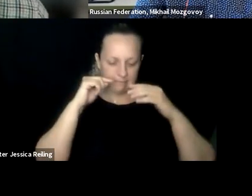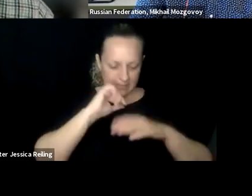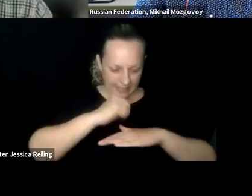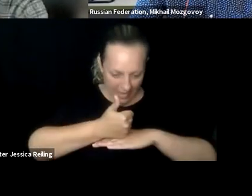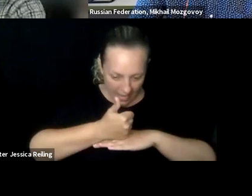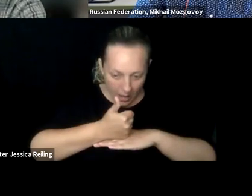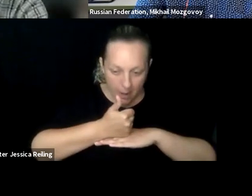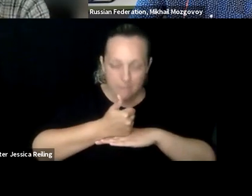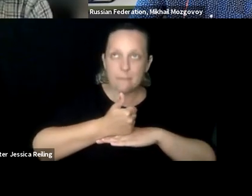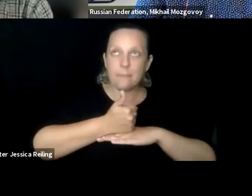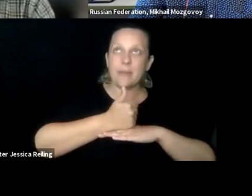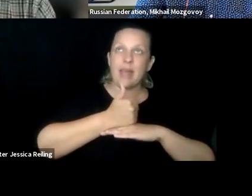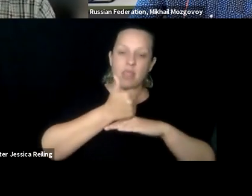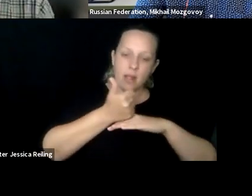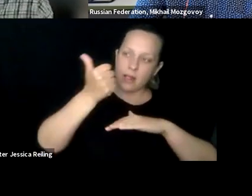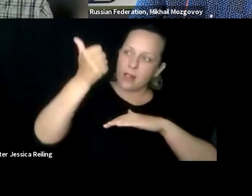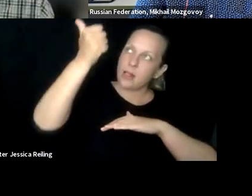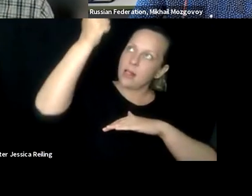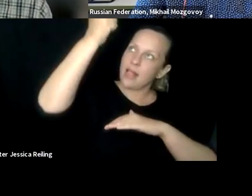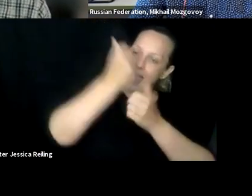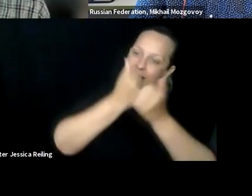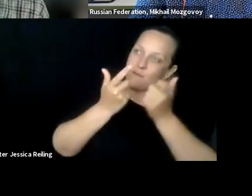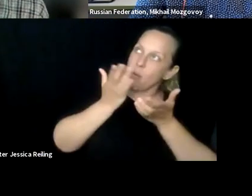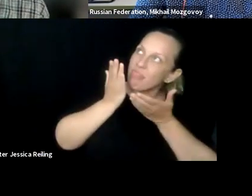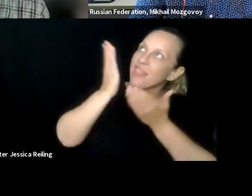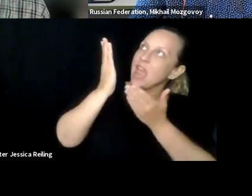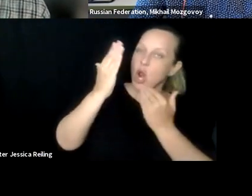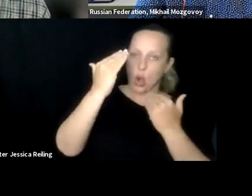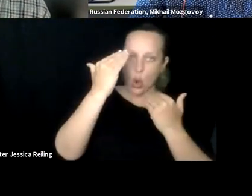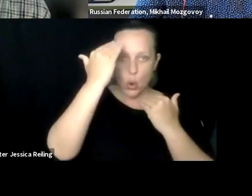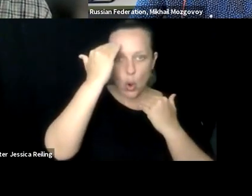as grounded and sorted out that higher level